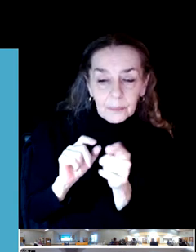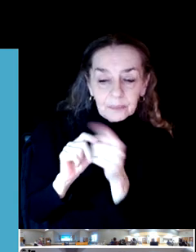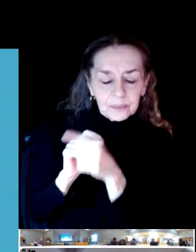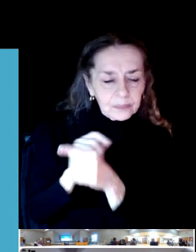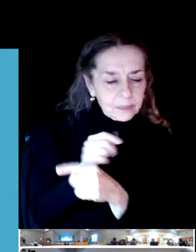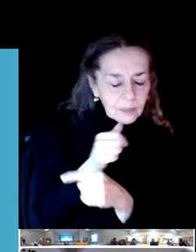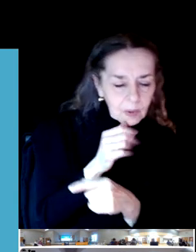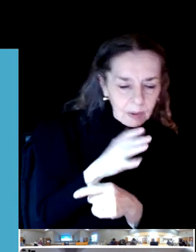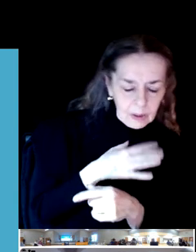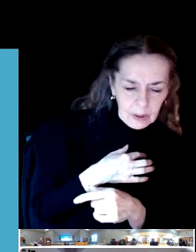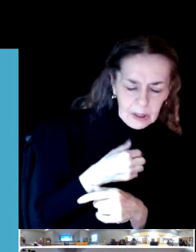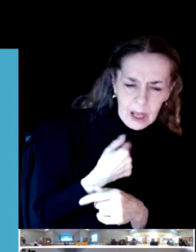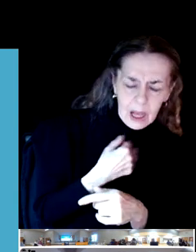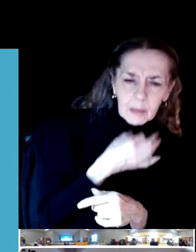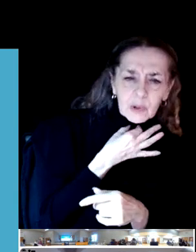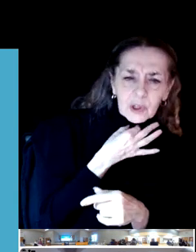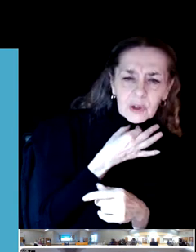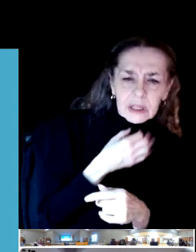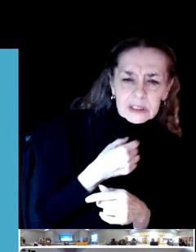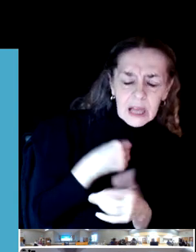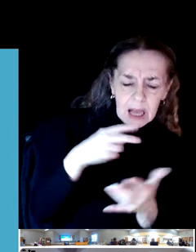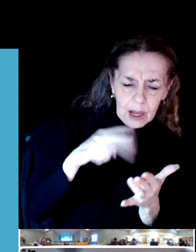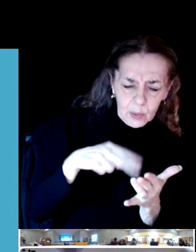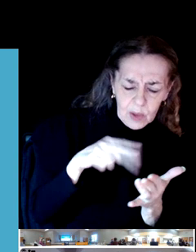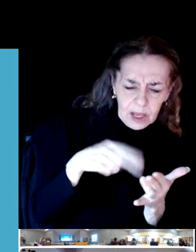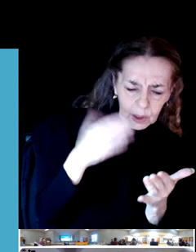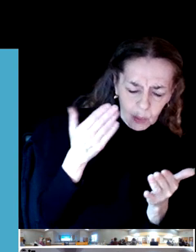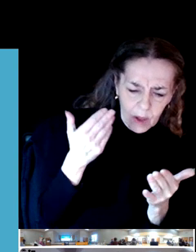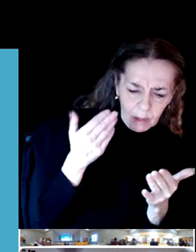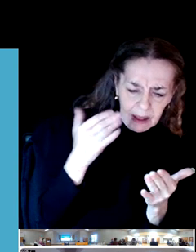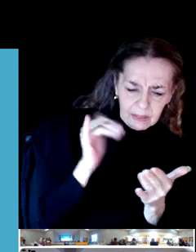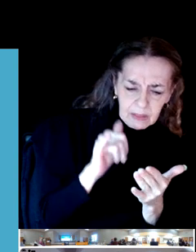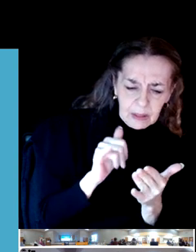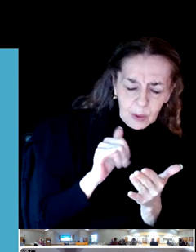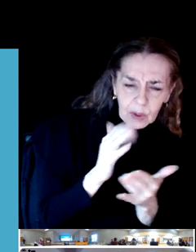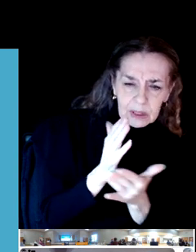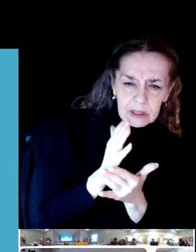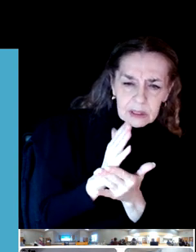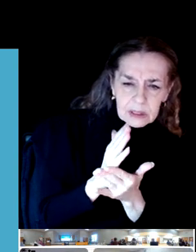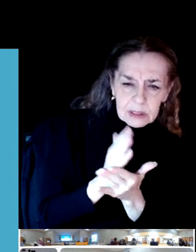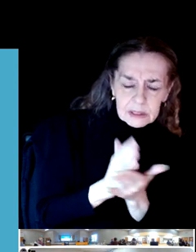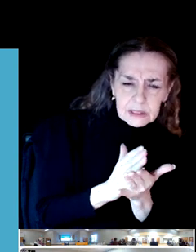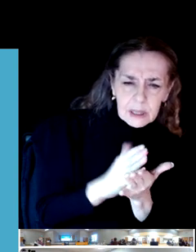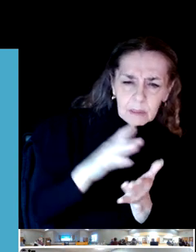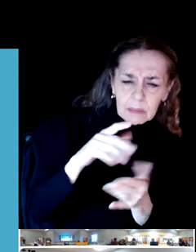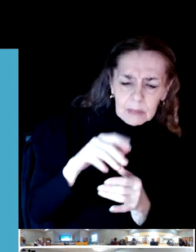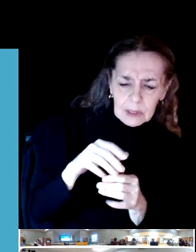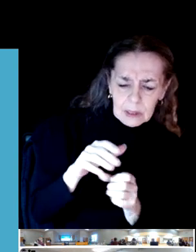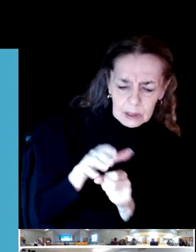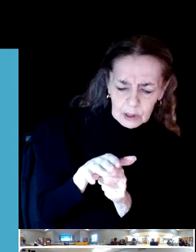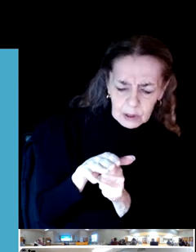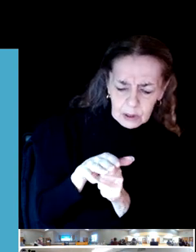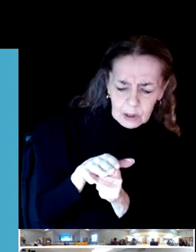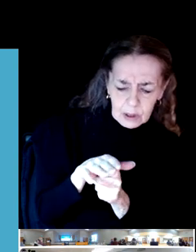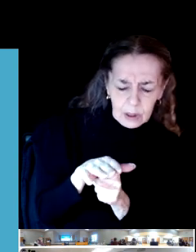I'm curious about something I read a while back that there was some kind of a turtle viewing area that was planned.